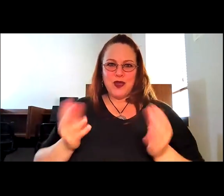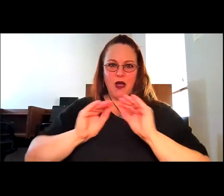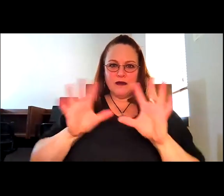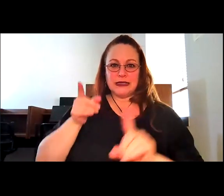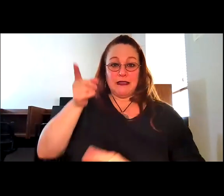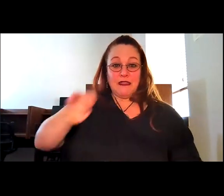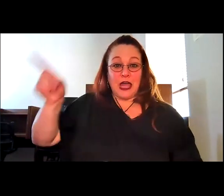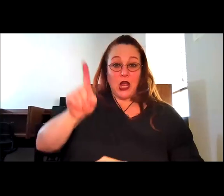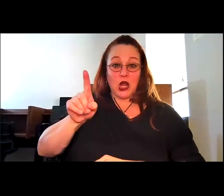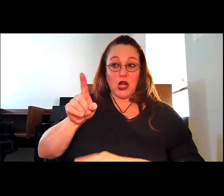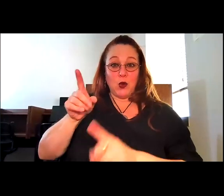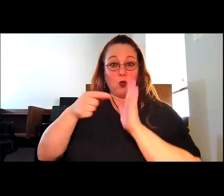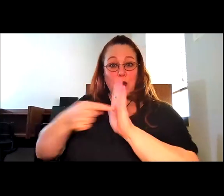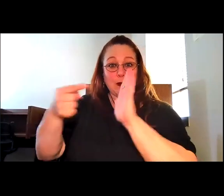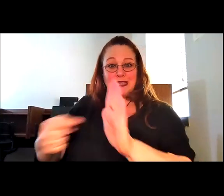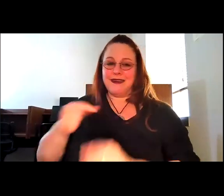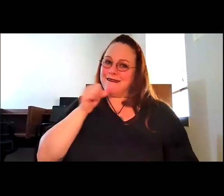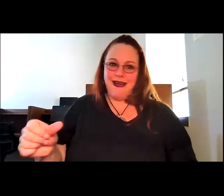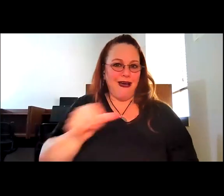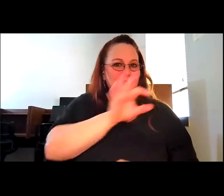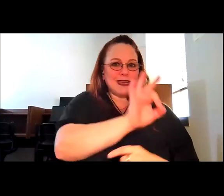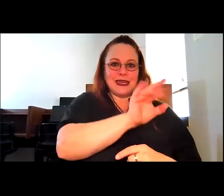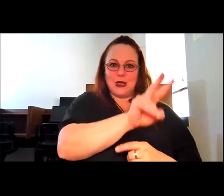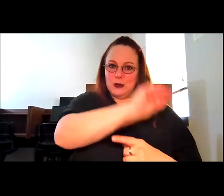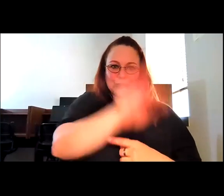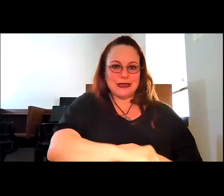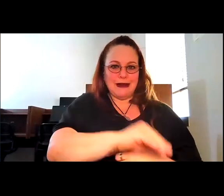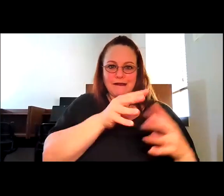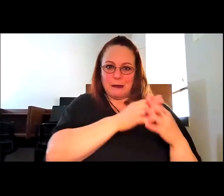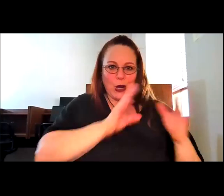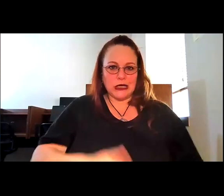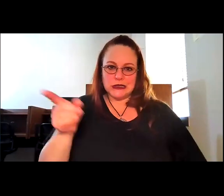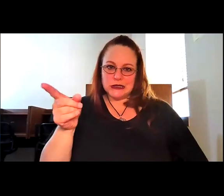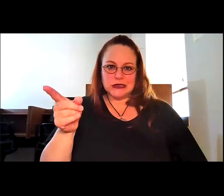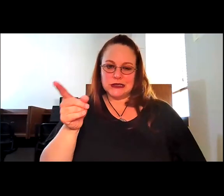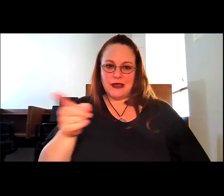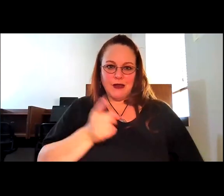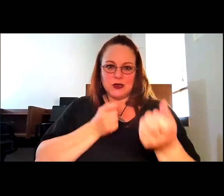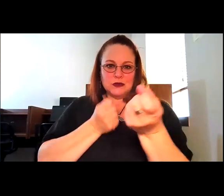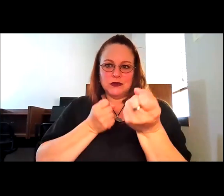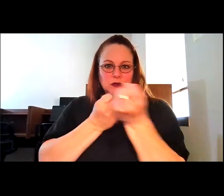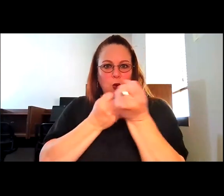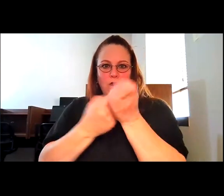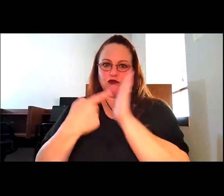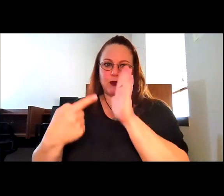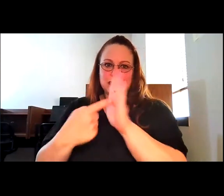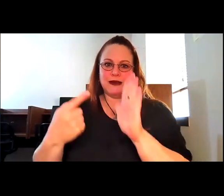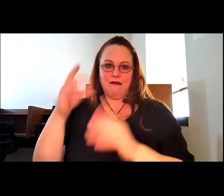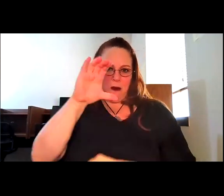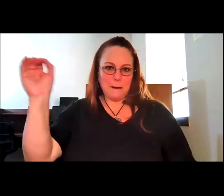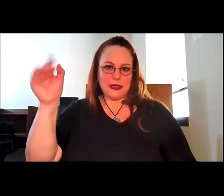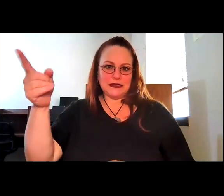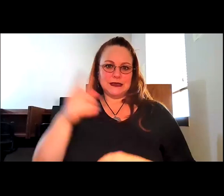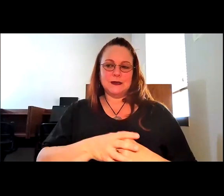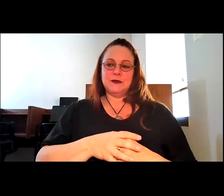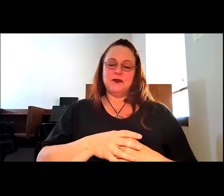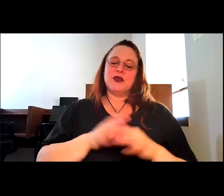Robyn Thomas: So it's a little of the background. Now the policies, and i'm not going to go through this too fast. But I am not going to go too deep, because um, there's a lot of policies, and